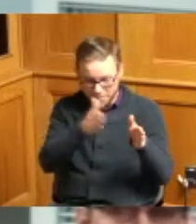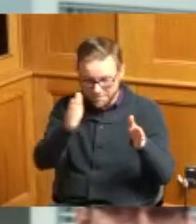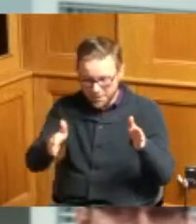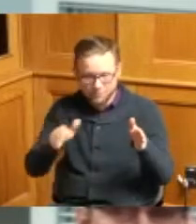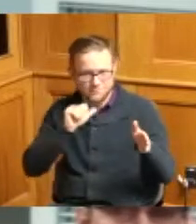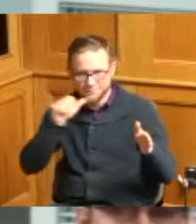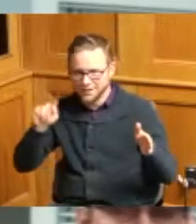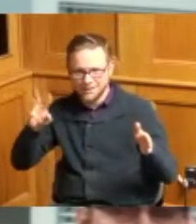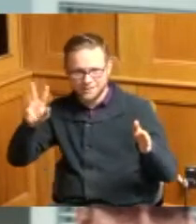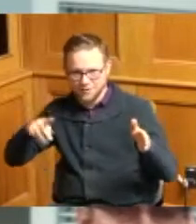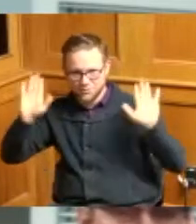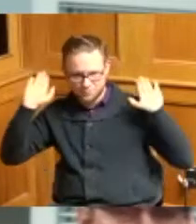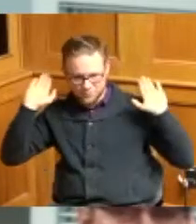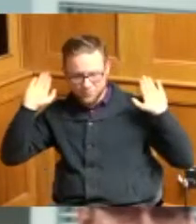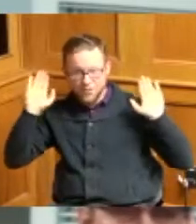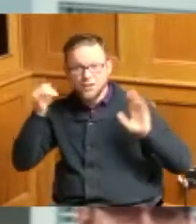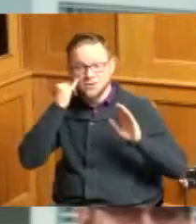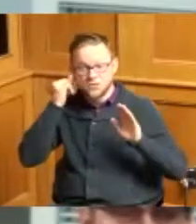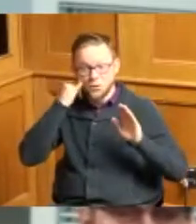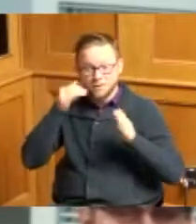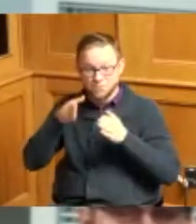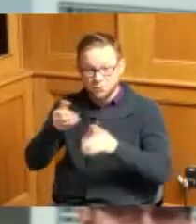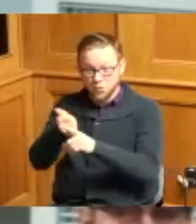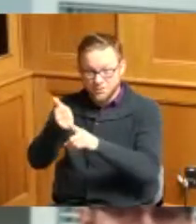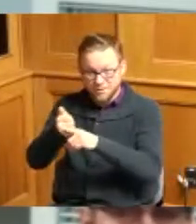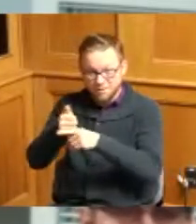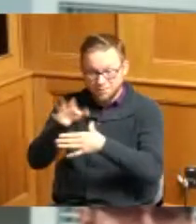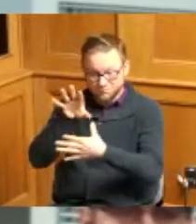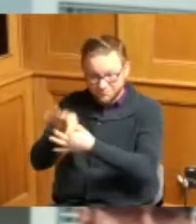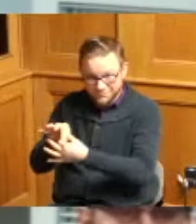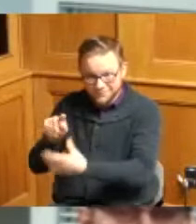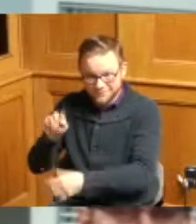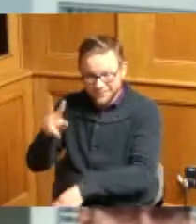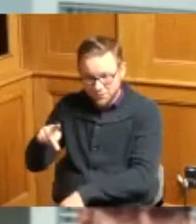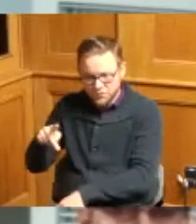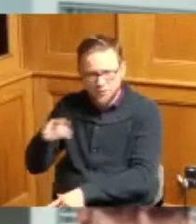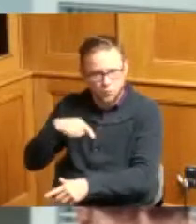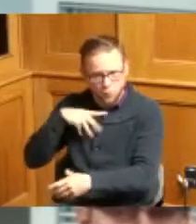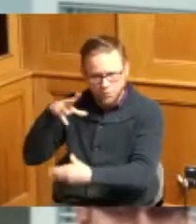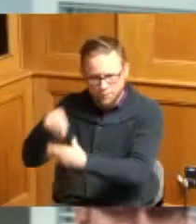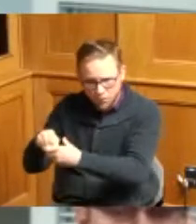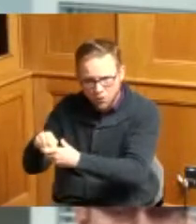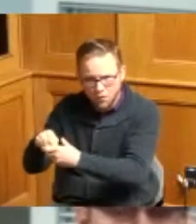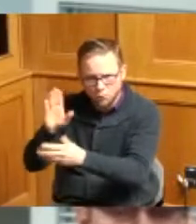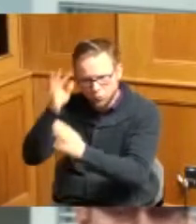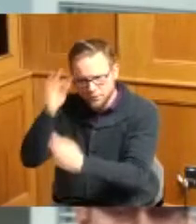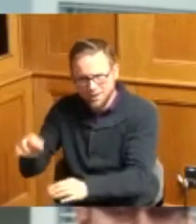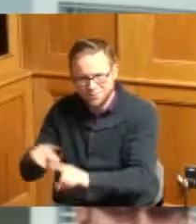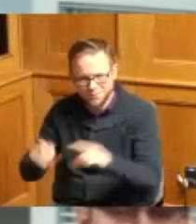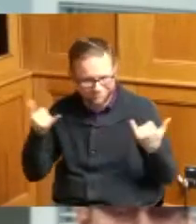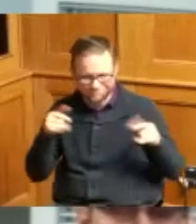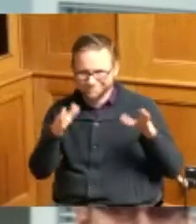involvement if it's a township road and based on based on the information we got from the